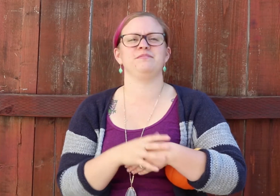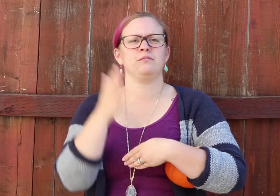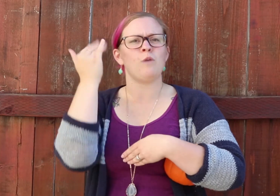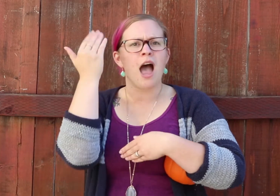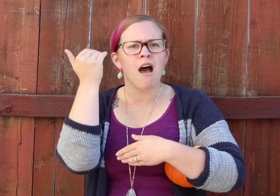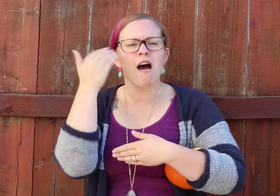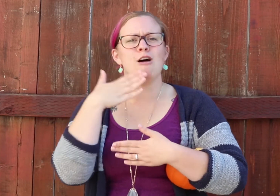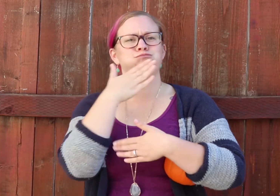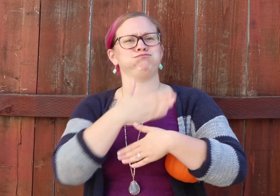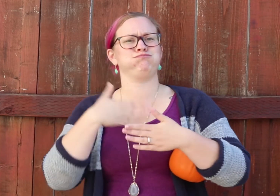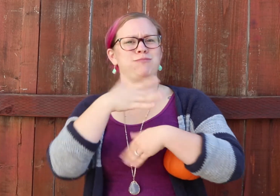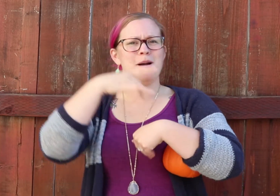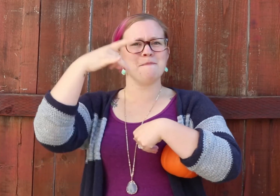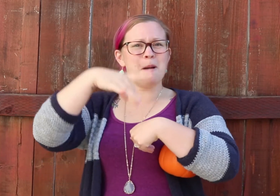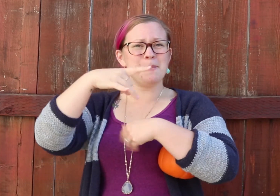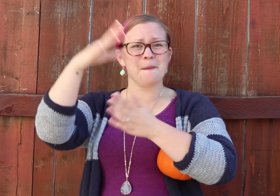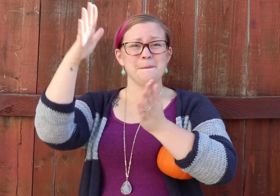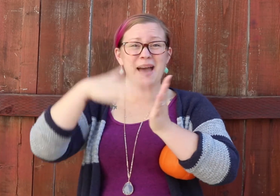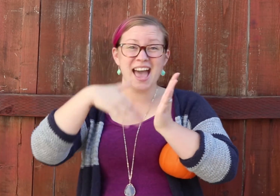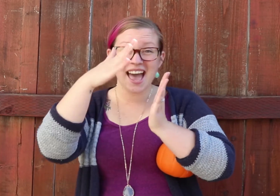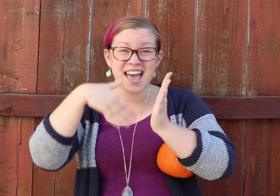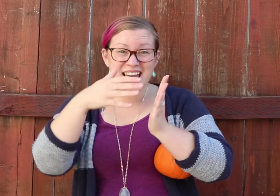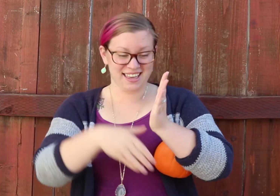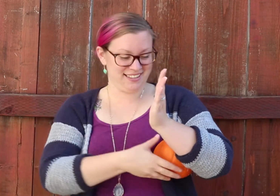Why? To enjoy painting pumpkins!